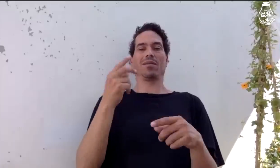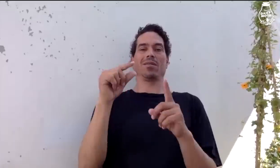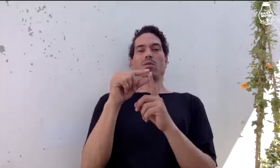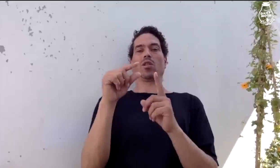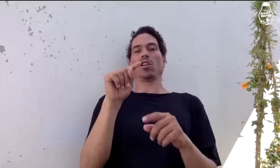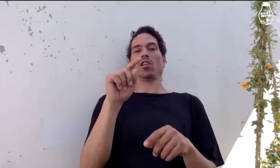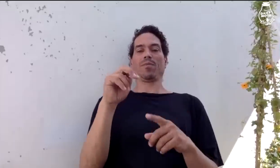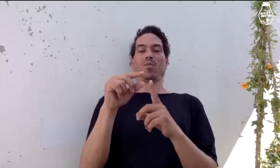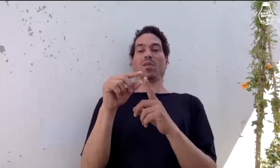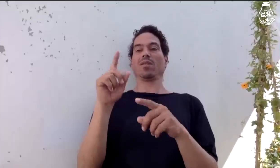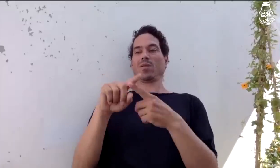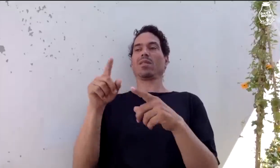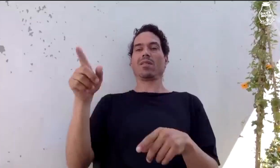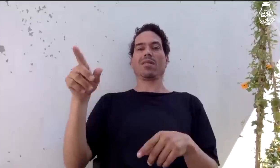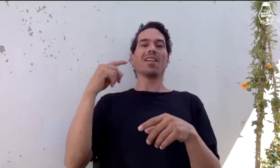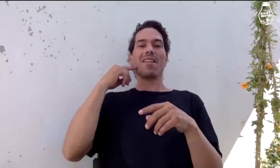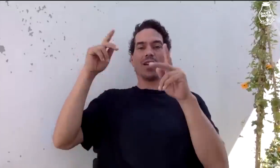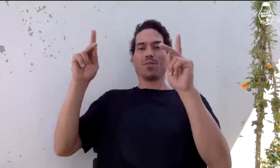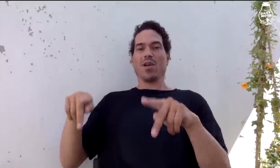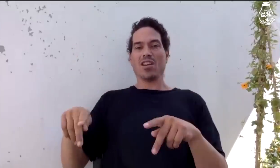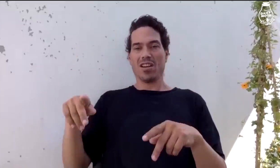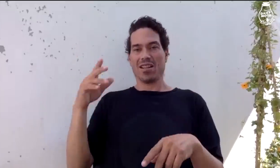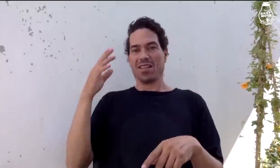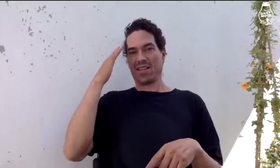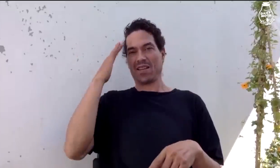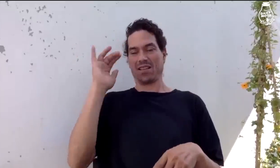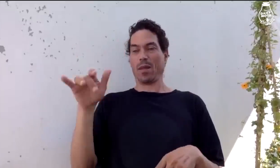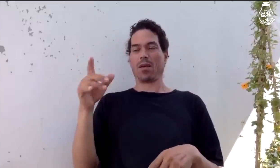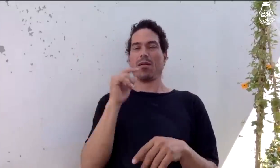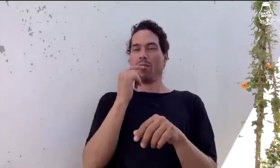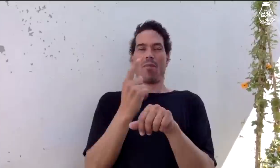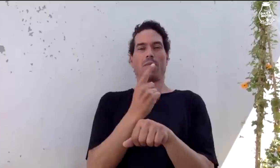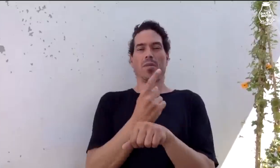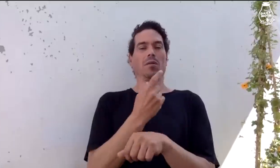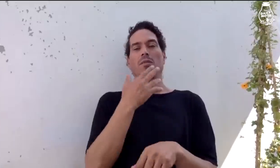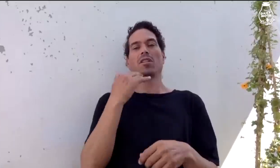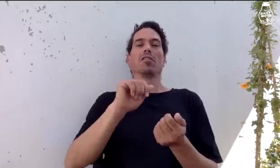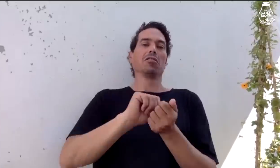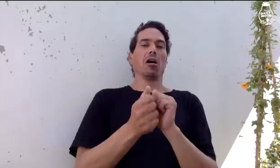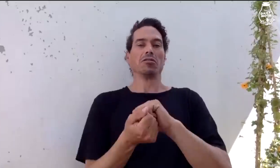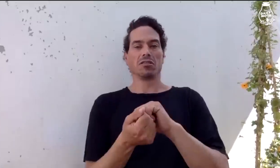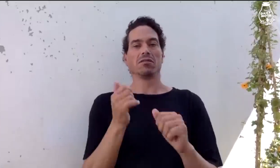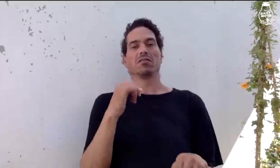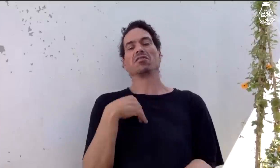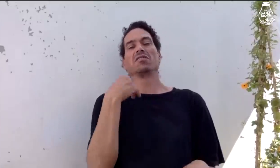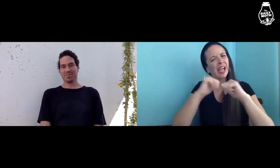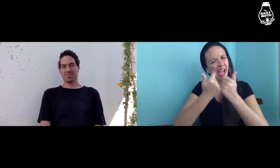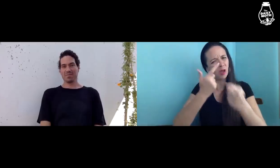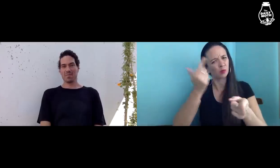to refer to a deaf person, you know? It's not correct.